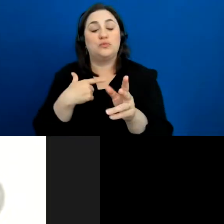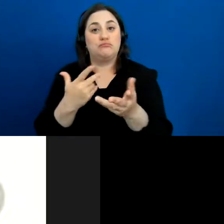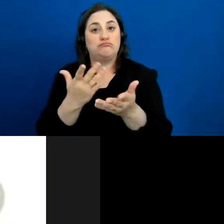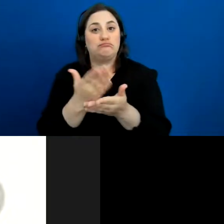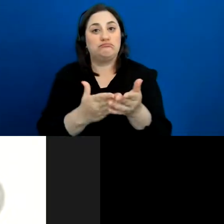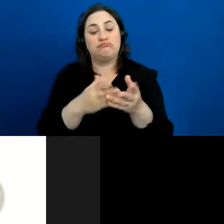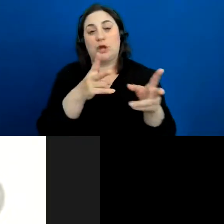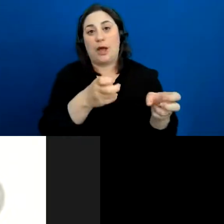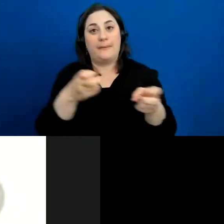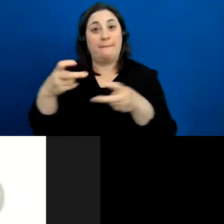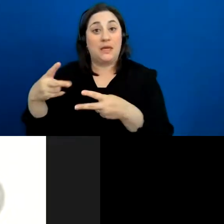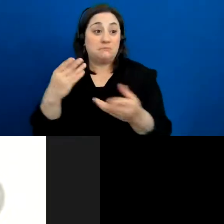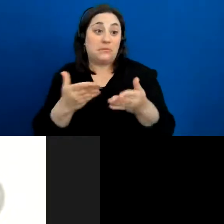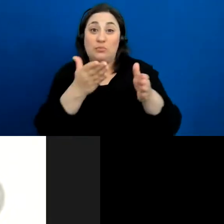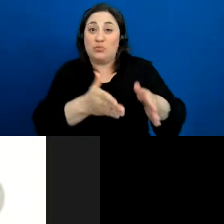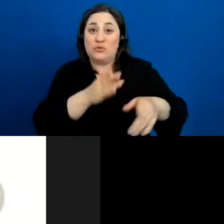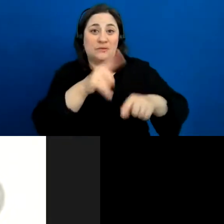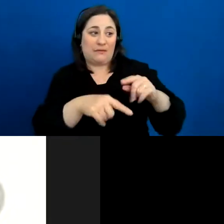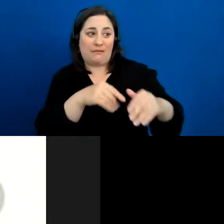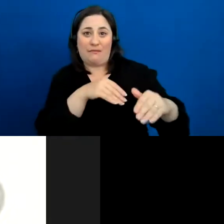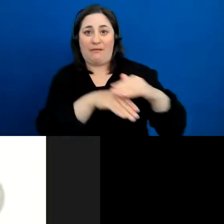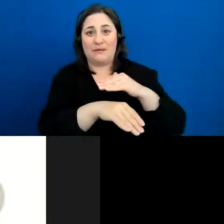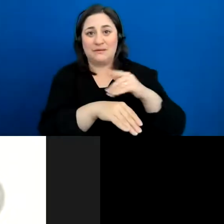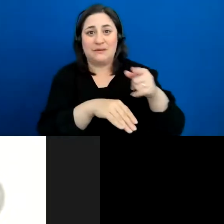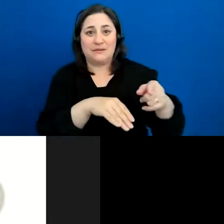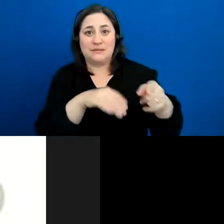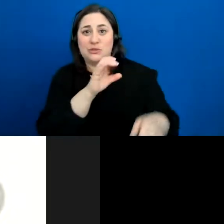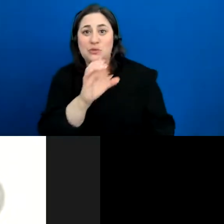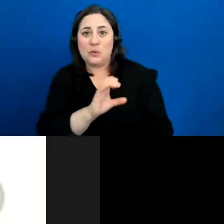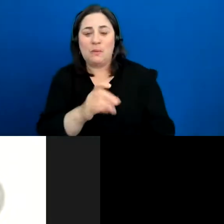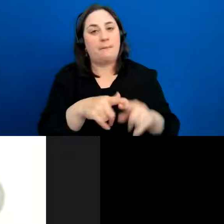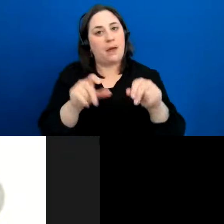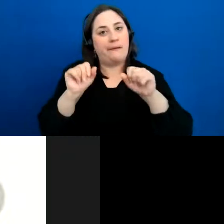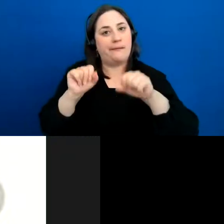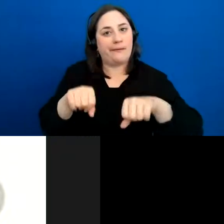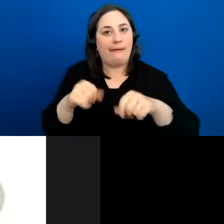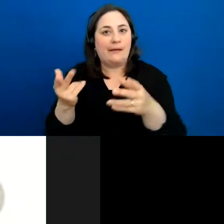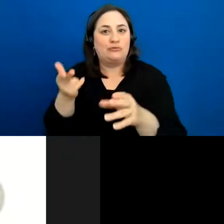that if people aren't able to access at least Zoom they are able to join the Facebook page,